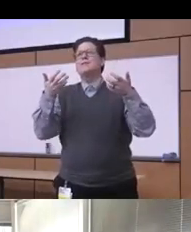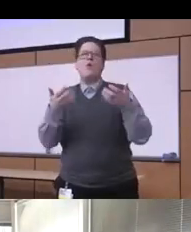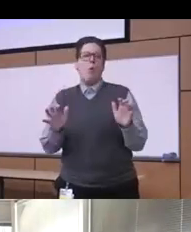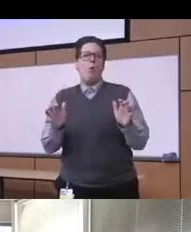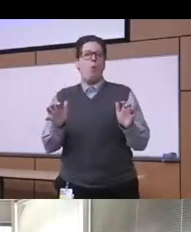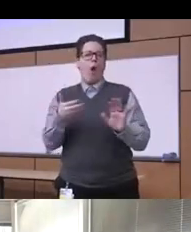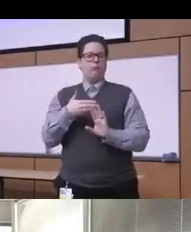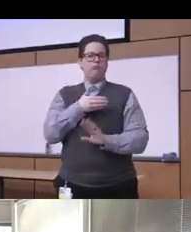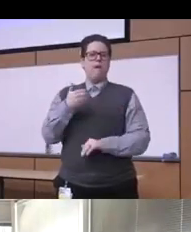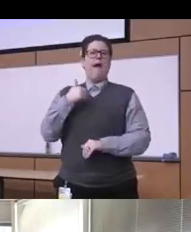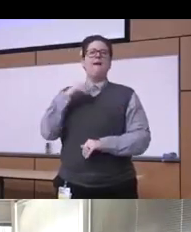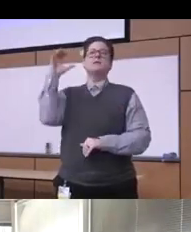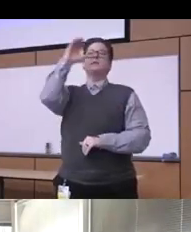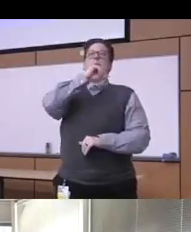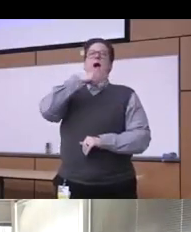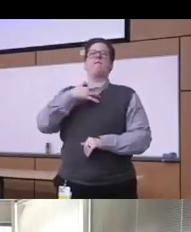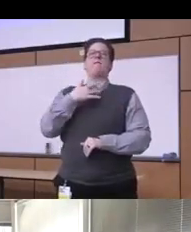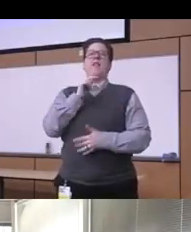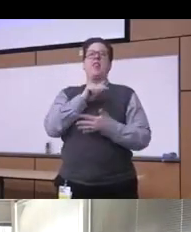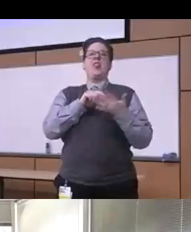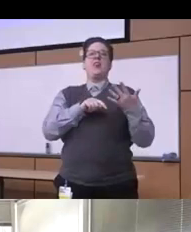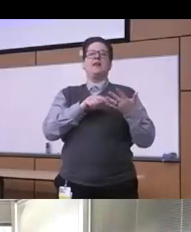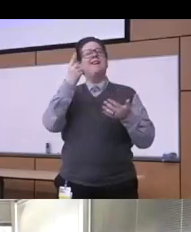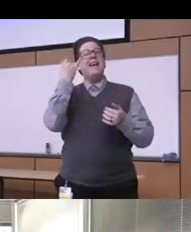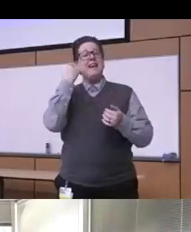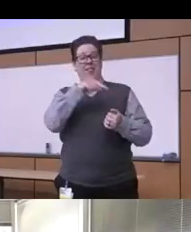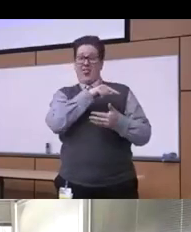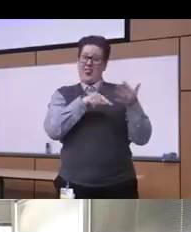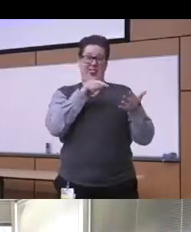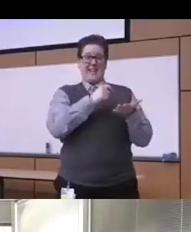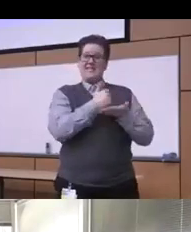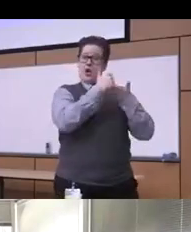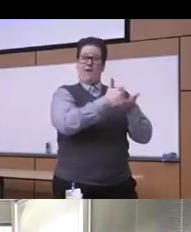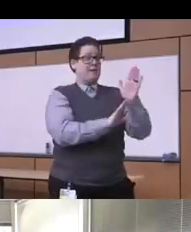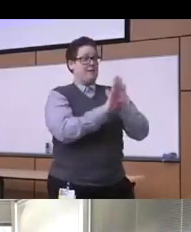that interventions that were developed for one ethnic minority group one you know uh